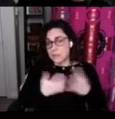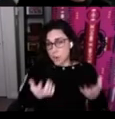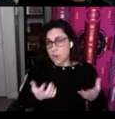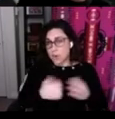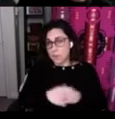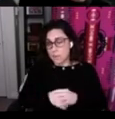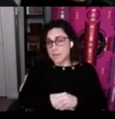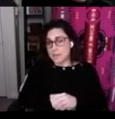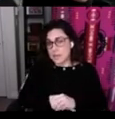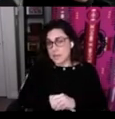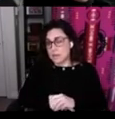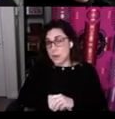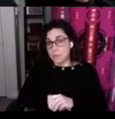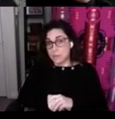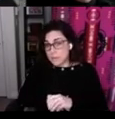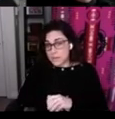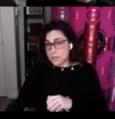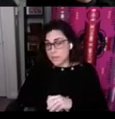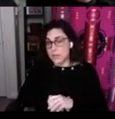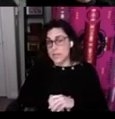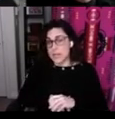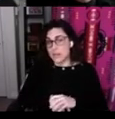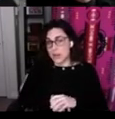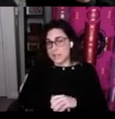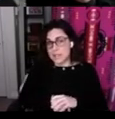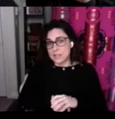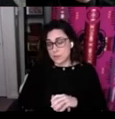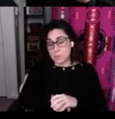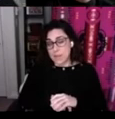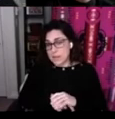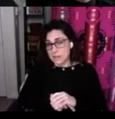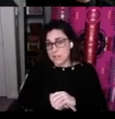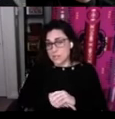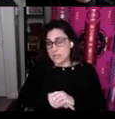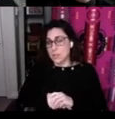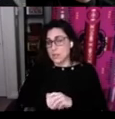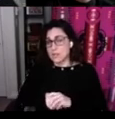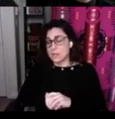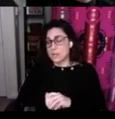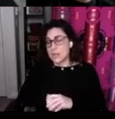program remains something quite relevant in the Canadian context for many Indigenous communities